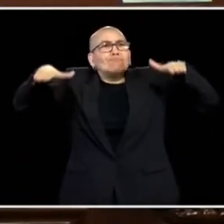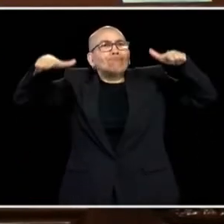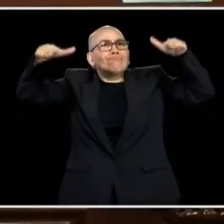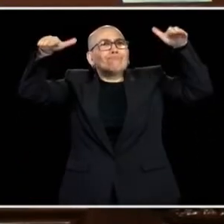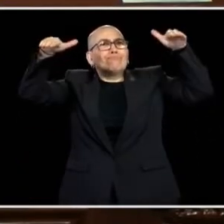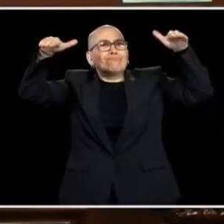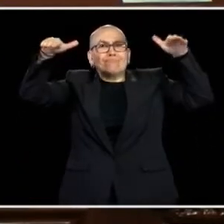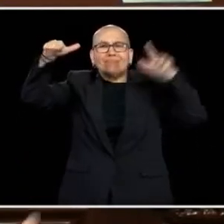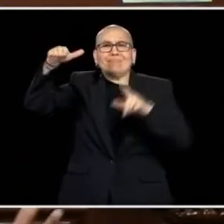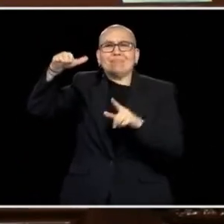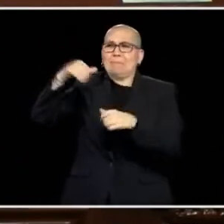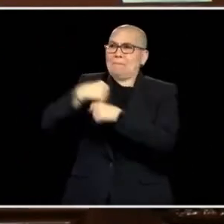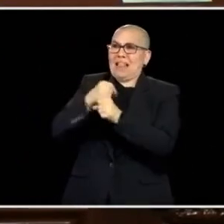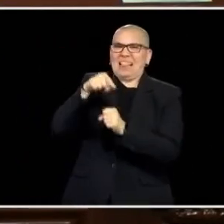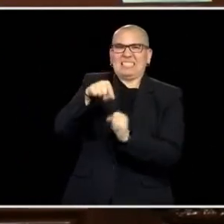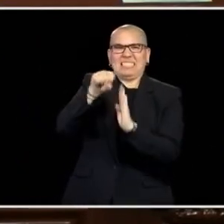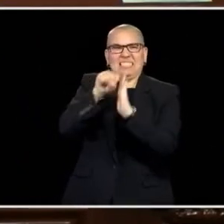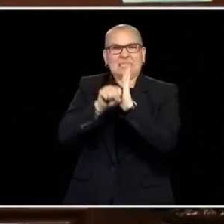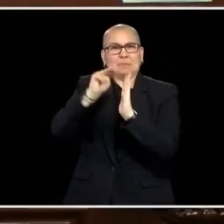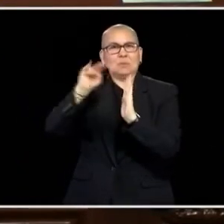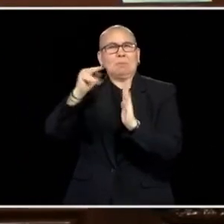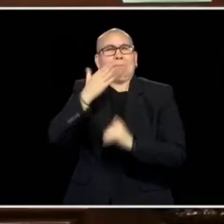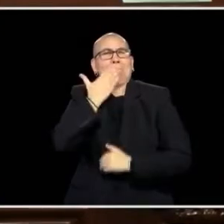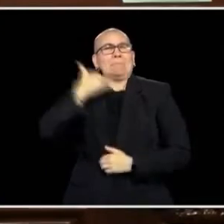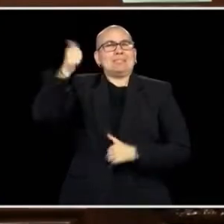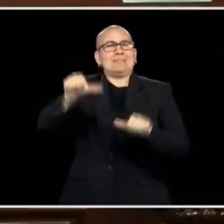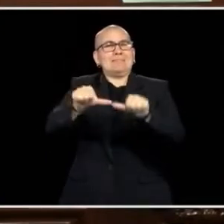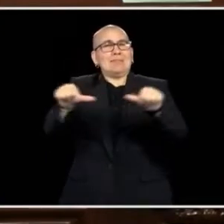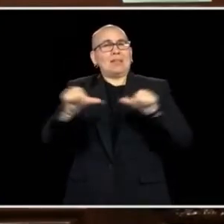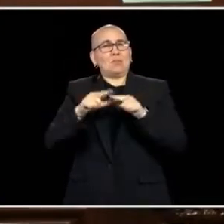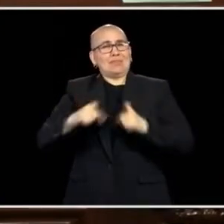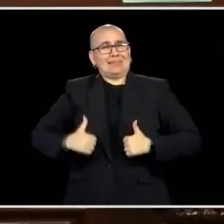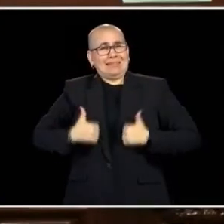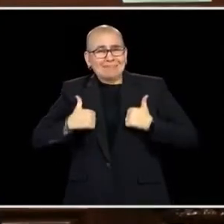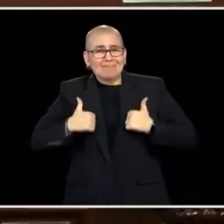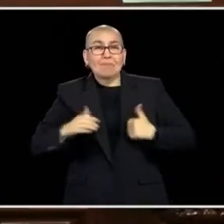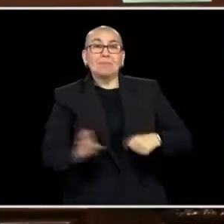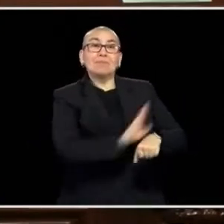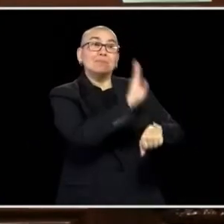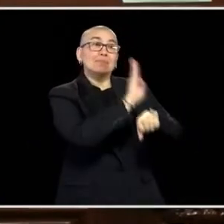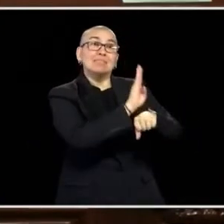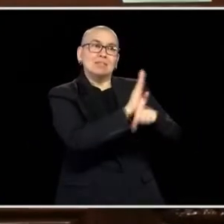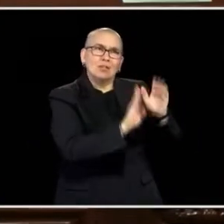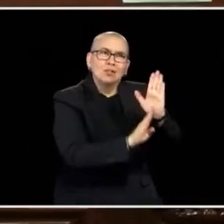THE ATION TO LIVE, START A BUSINESS, AND ENJOY THE THINGS THAT WE HAVE. BUT WE ALSO KNOW, COMING OUT